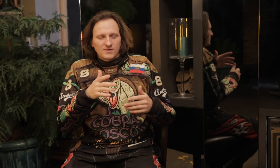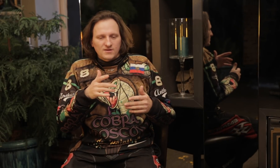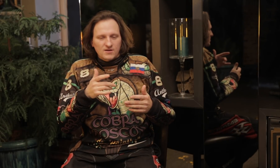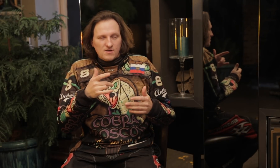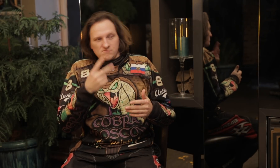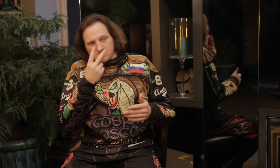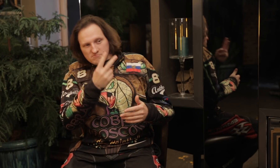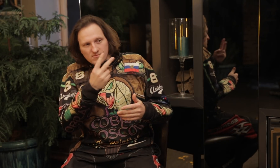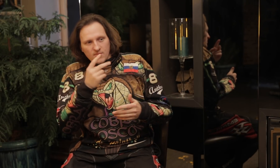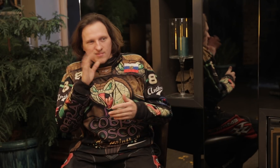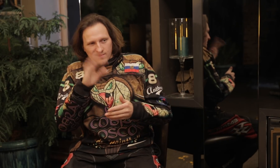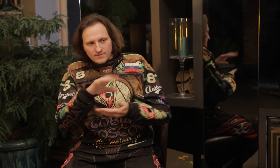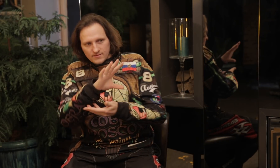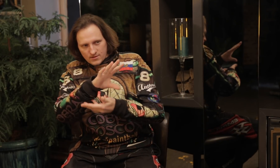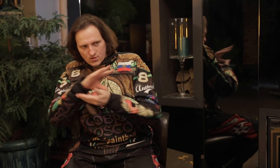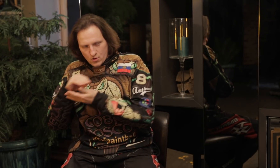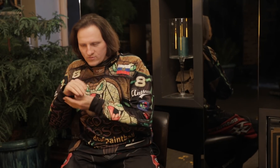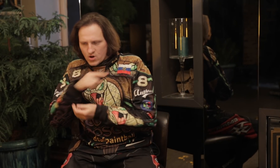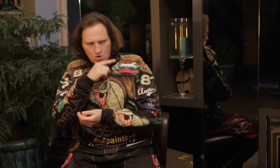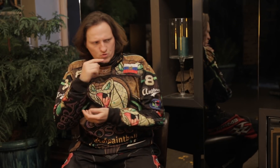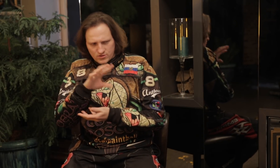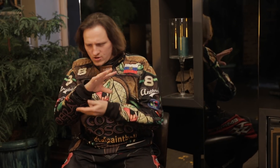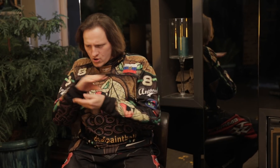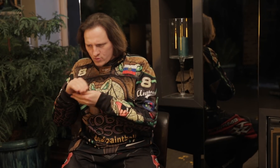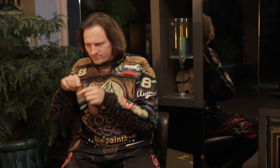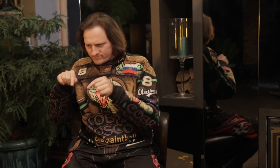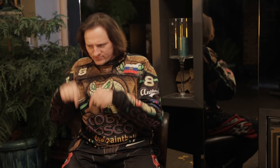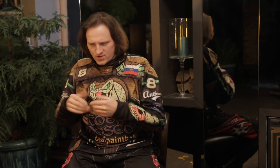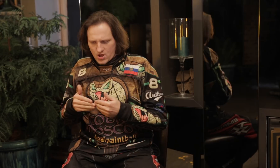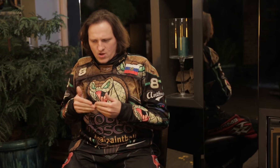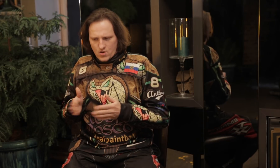Russia copied this technique from the Americans,